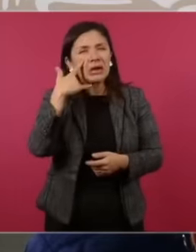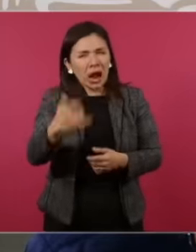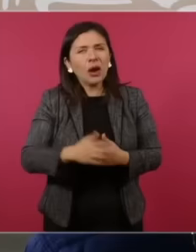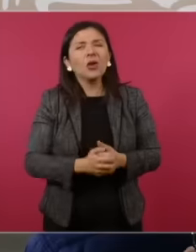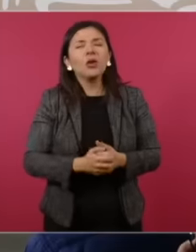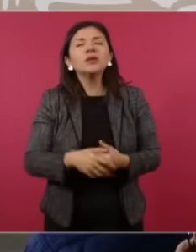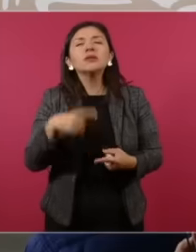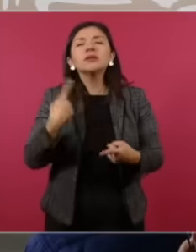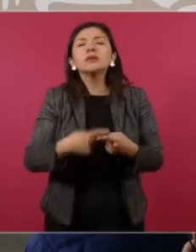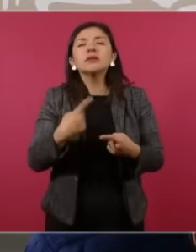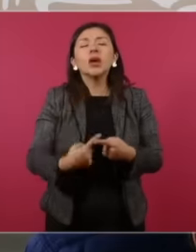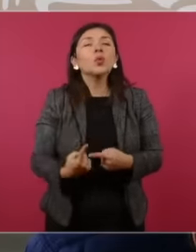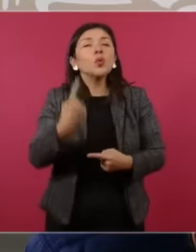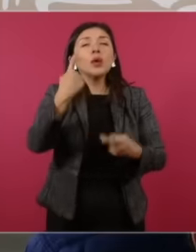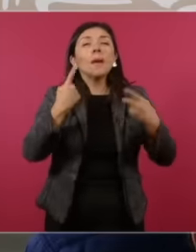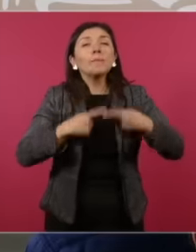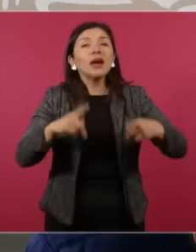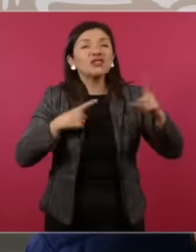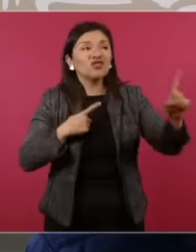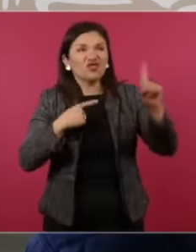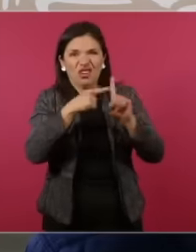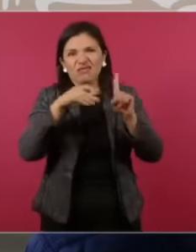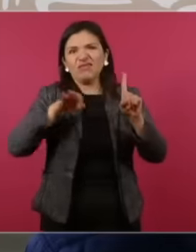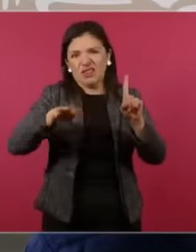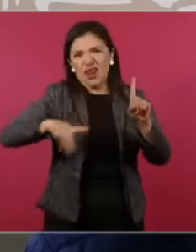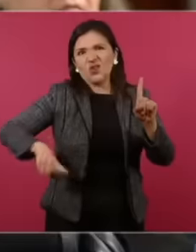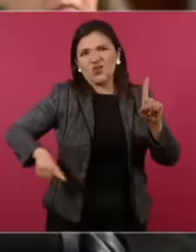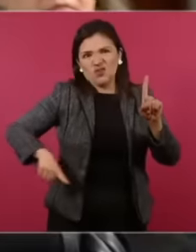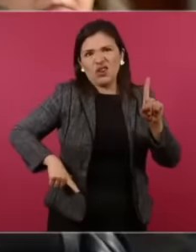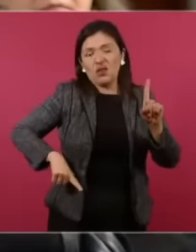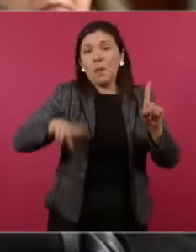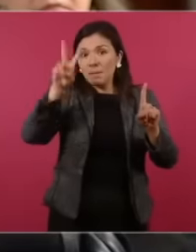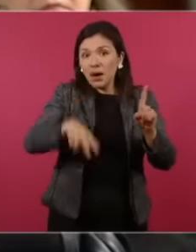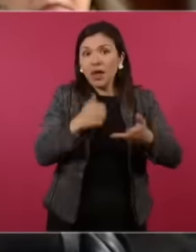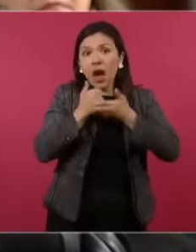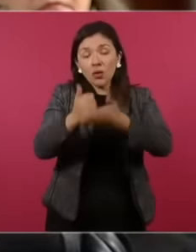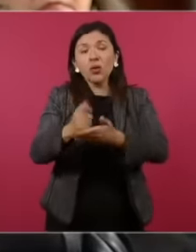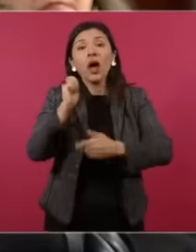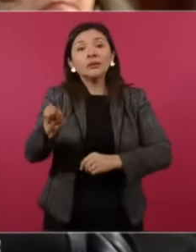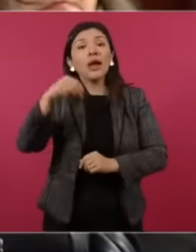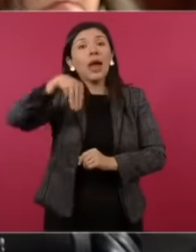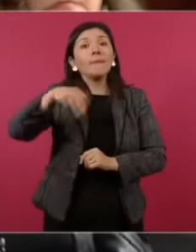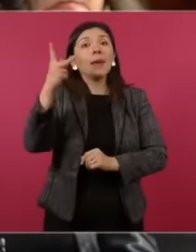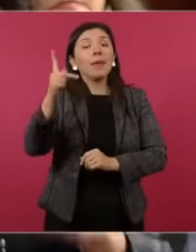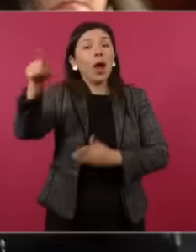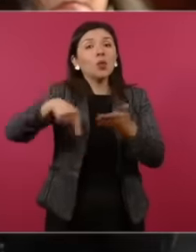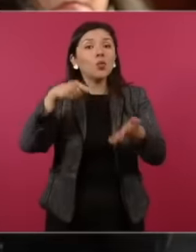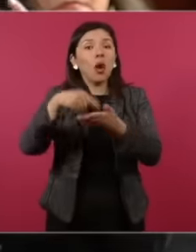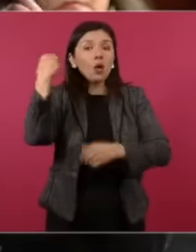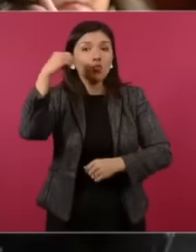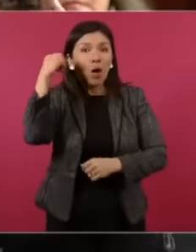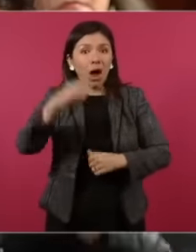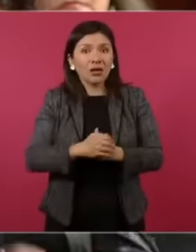public official who has helped her is a Public Ministry from Oaxaca, all the others